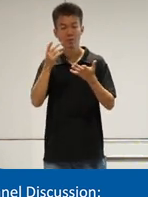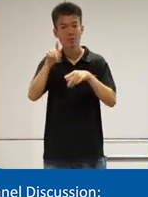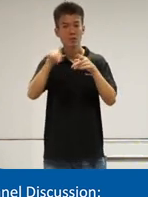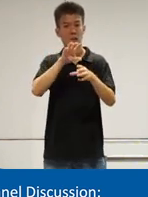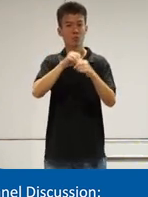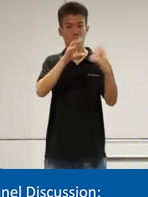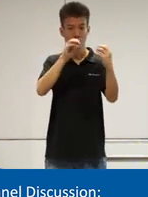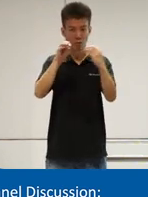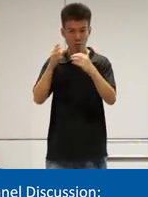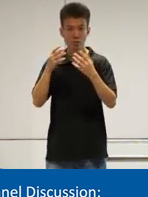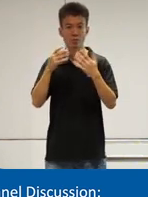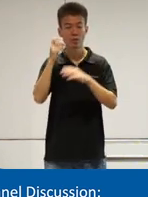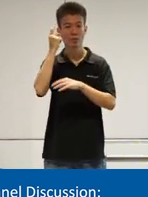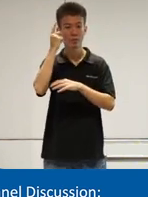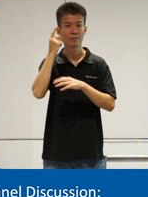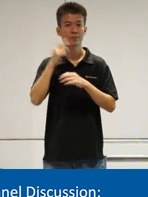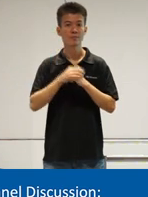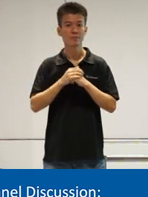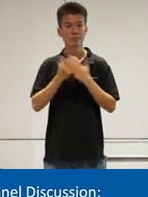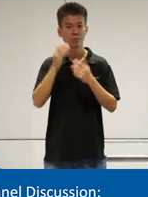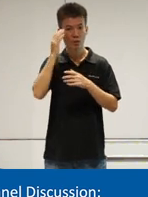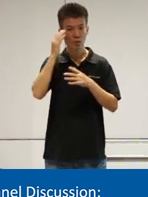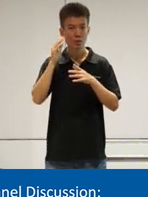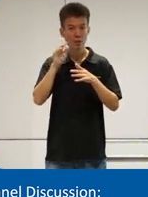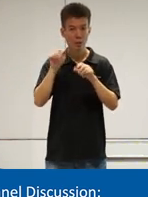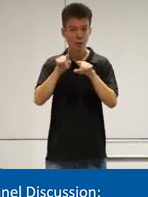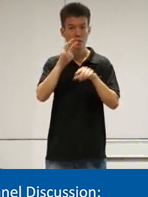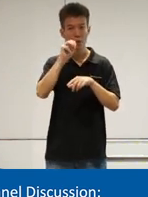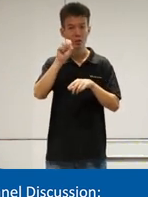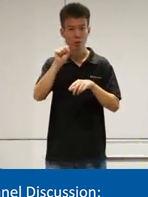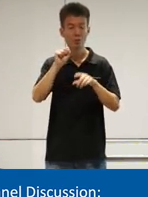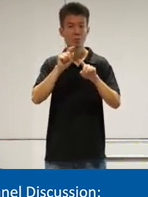to was as understanding and knowledgeable as Microsoft you know but not everyone is